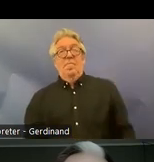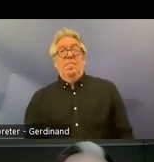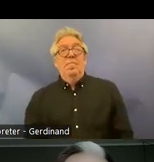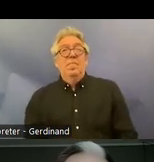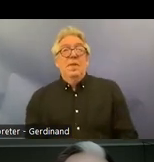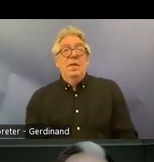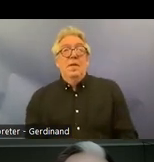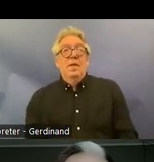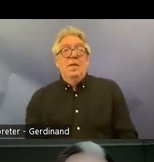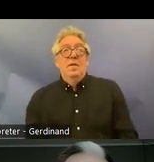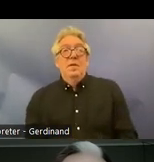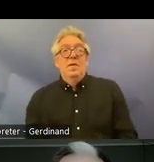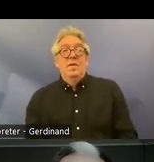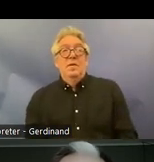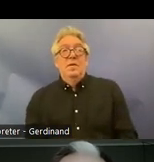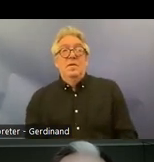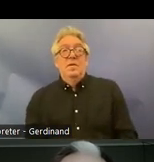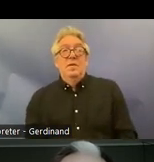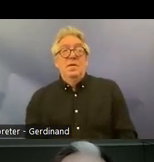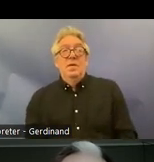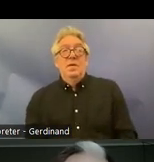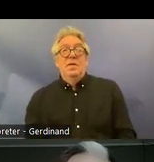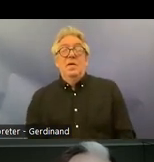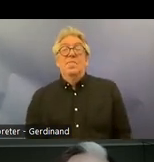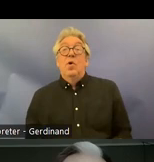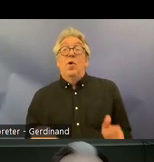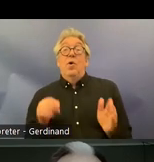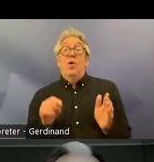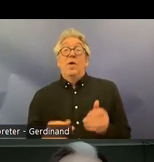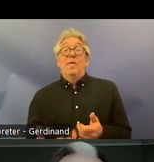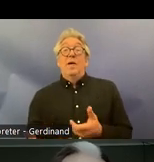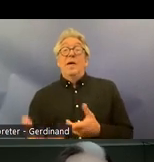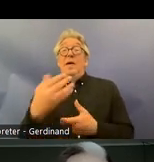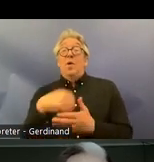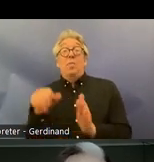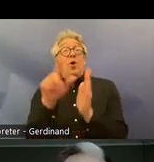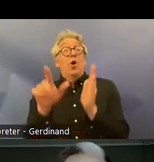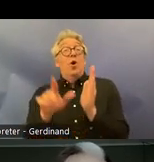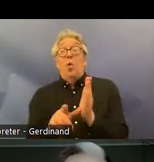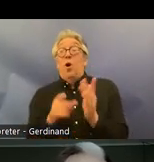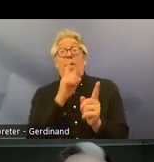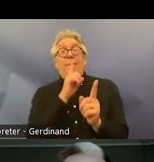the in the law the incorporation law then it varies depending on the